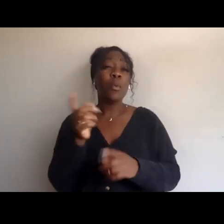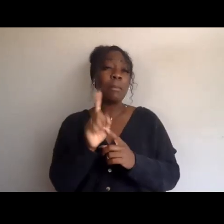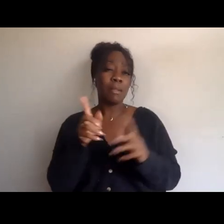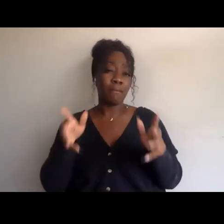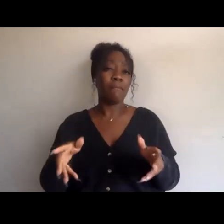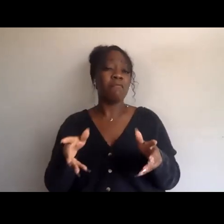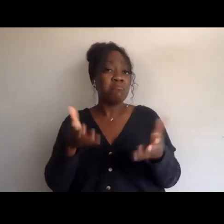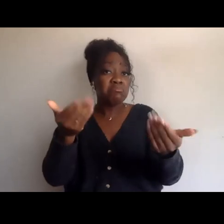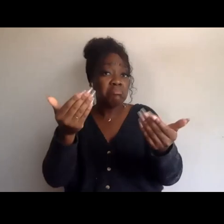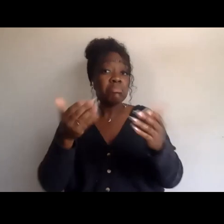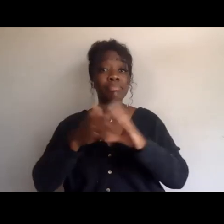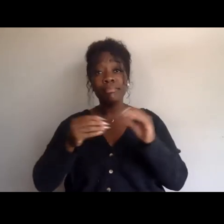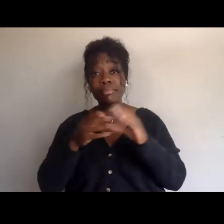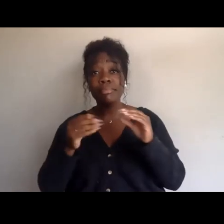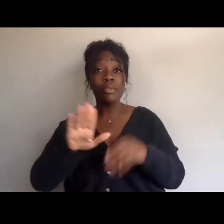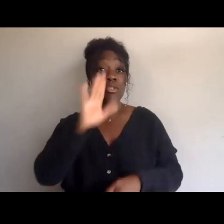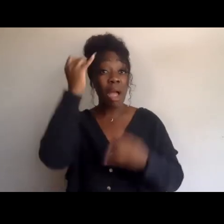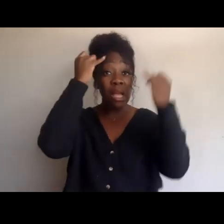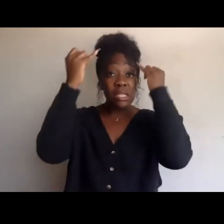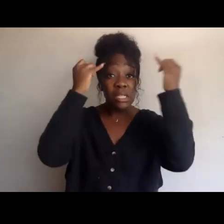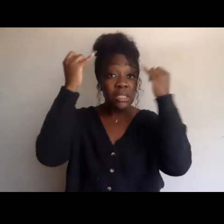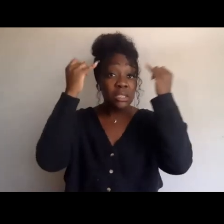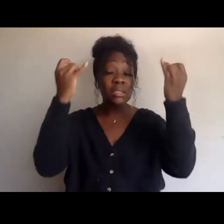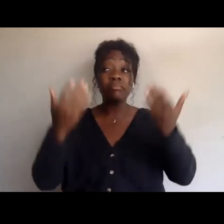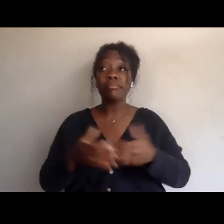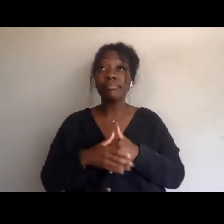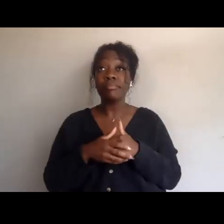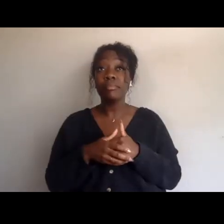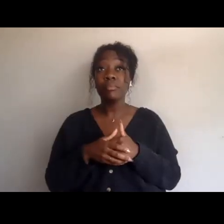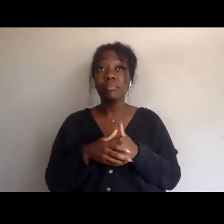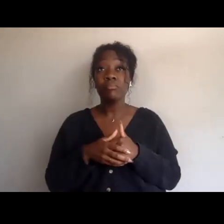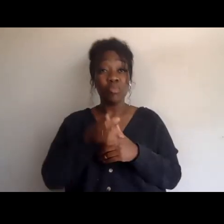Do people have ideas about what systemic level change